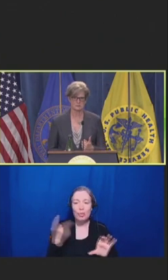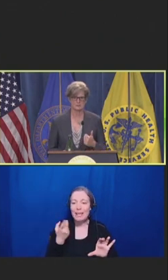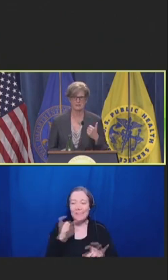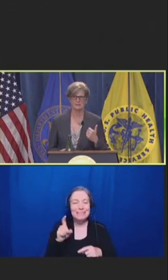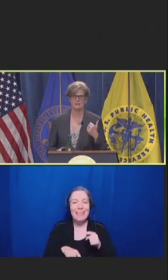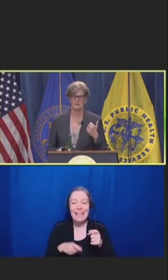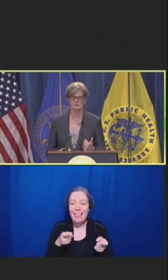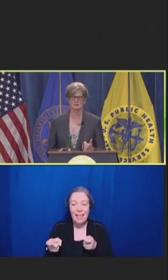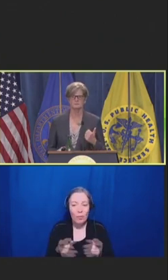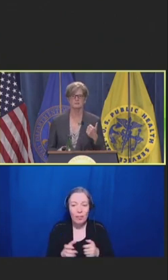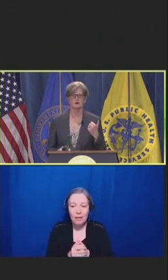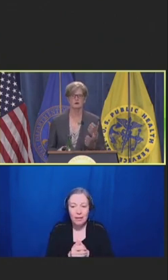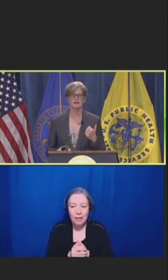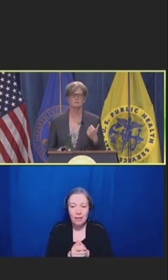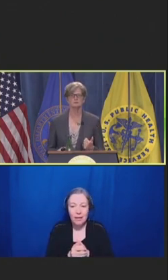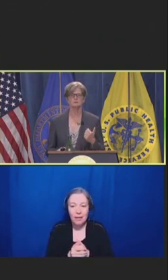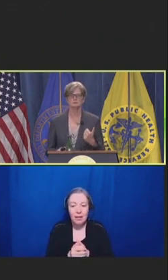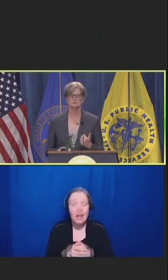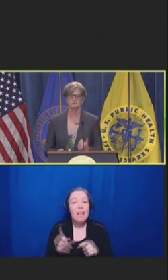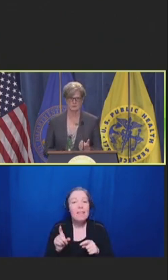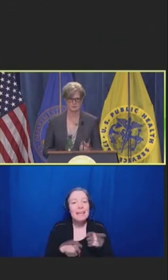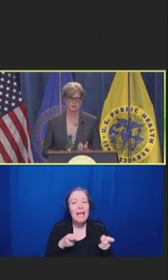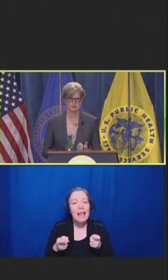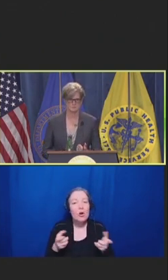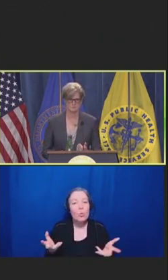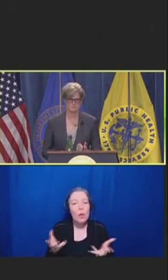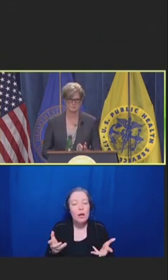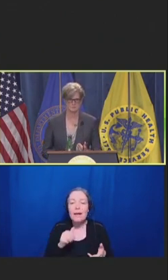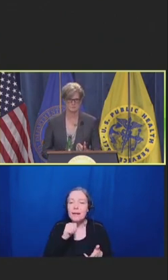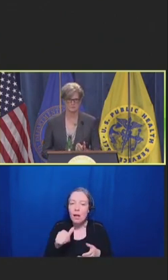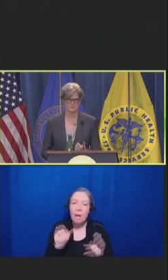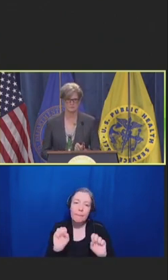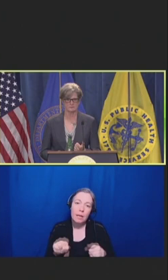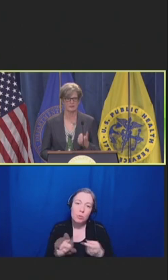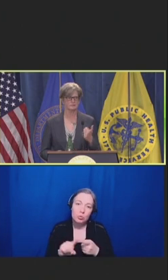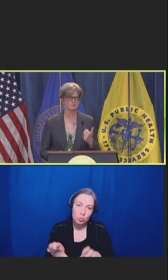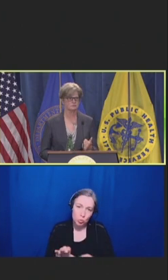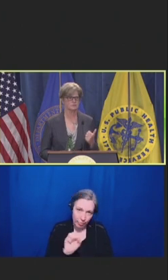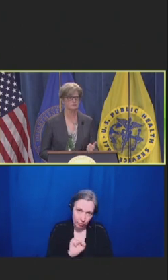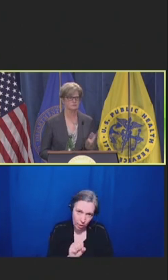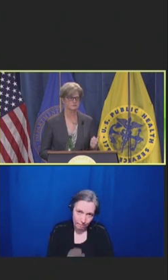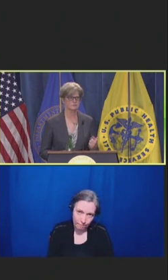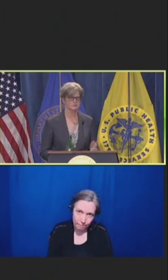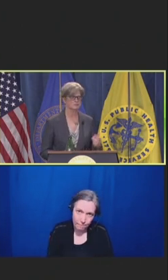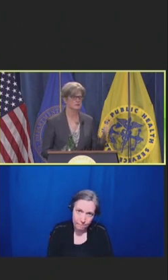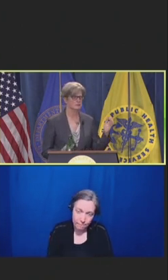They can't handle being unable to do their jobs. They have constraints left and right.